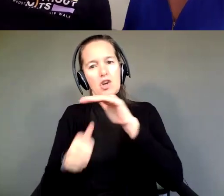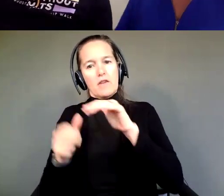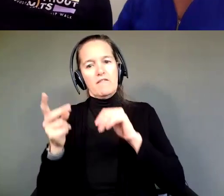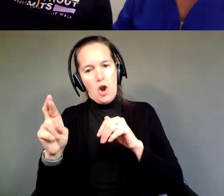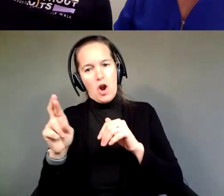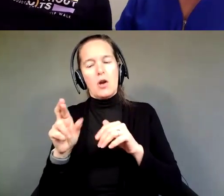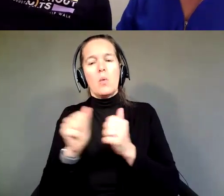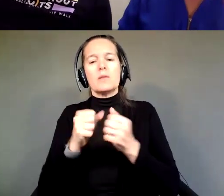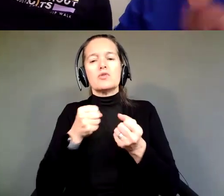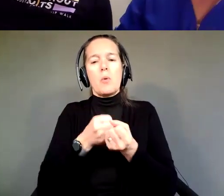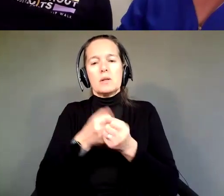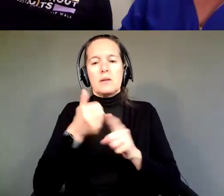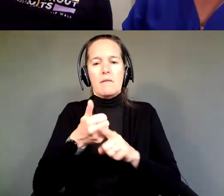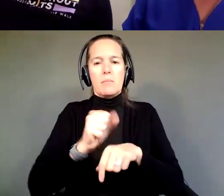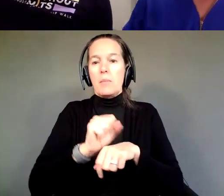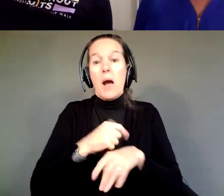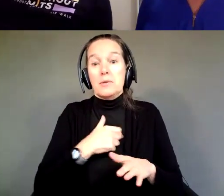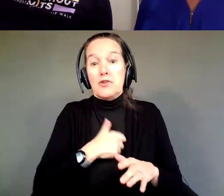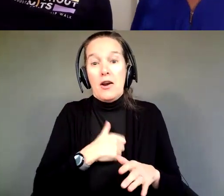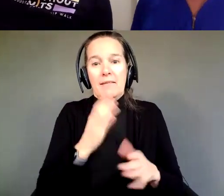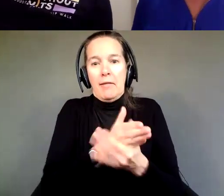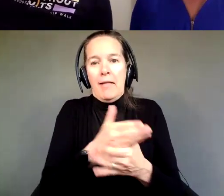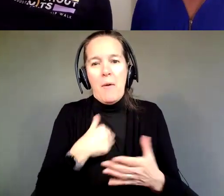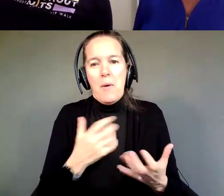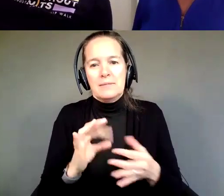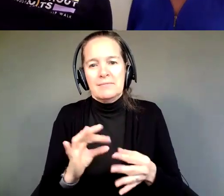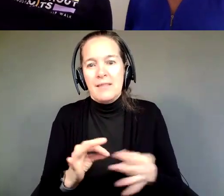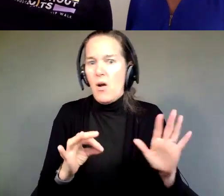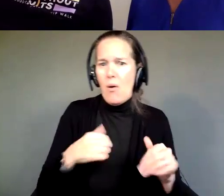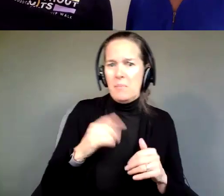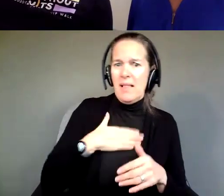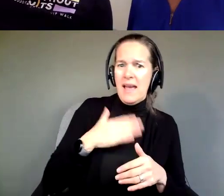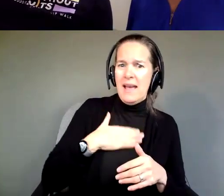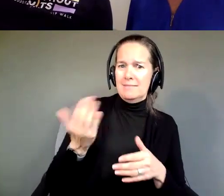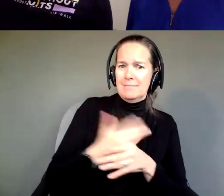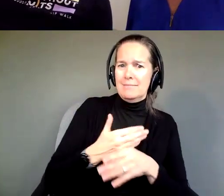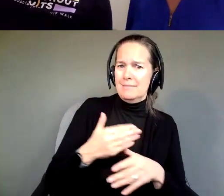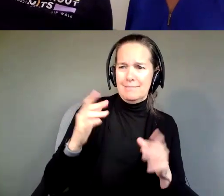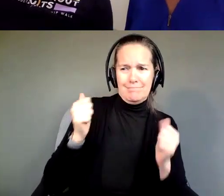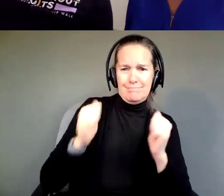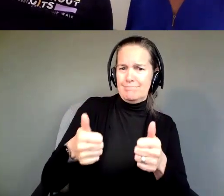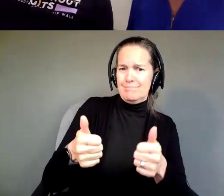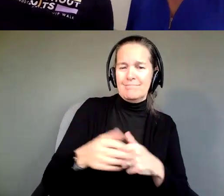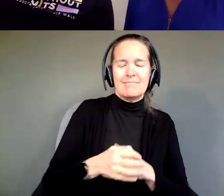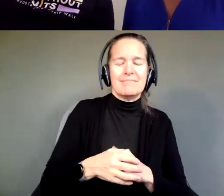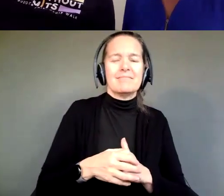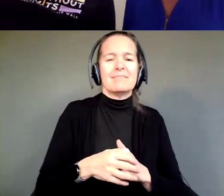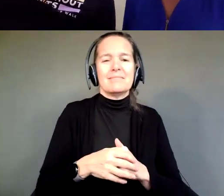Absolutely. I agree. >> SONIA ROSIER: Sorry, Ciara, I just wanted to say that. I'm so glad you did! So glad you did.